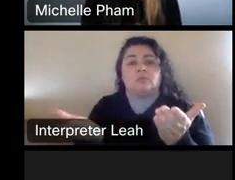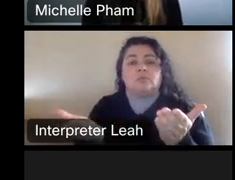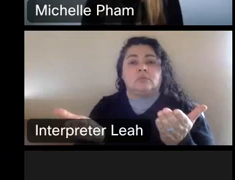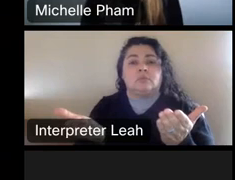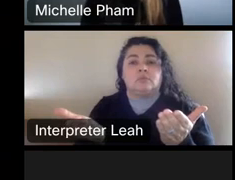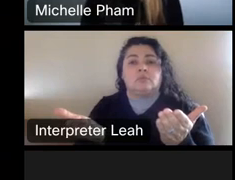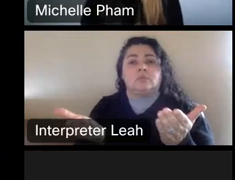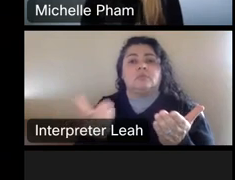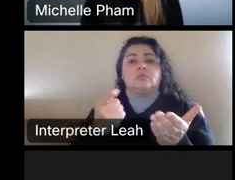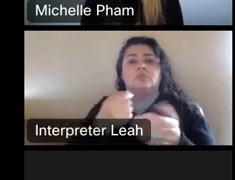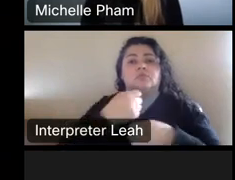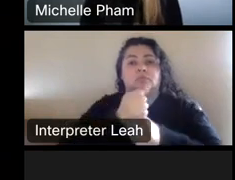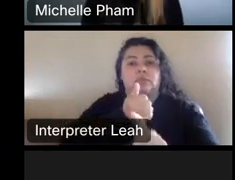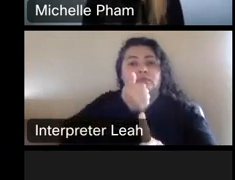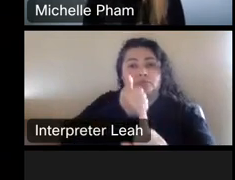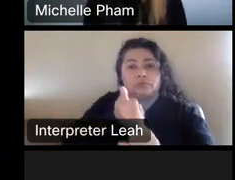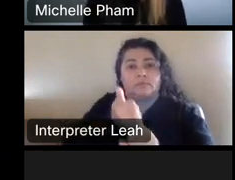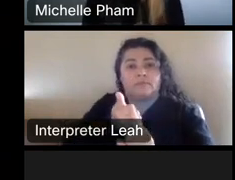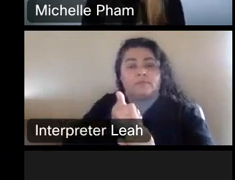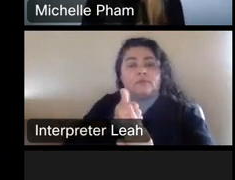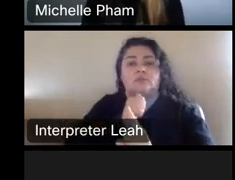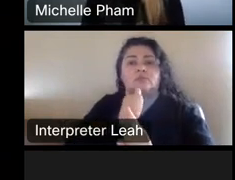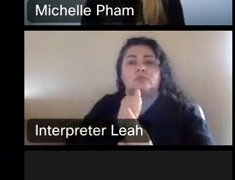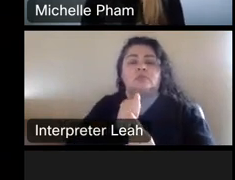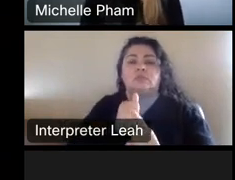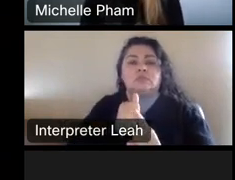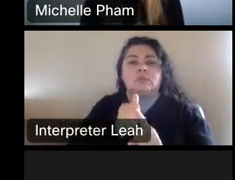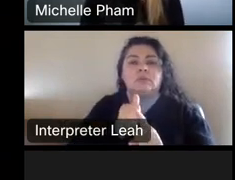You create yourself you're not doing it as part of your employment.